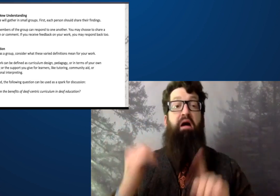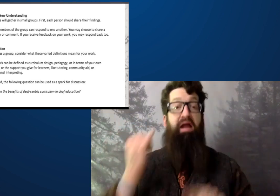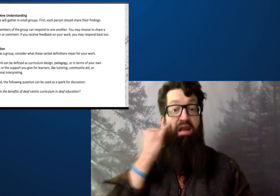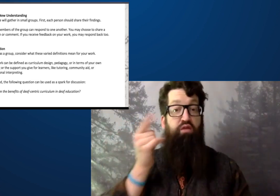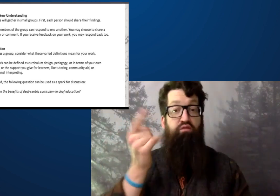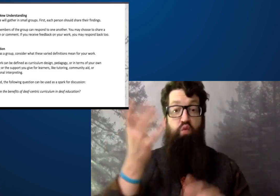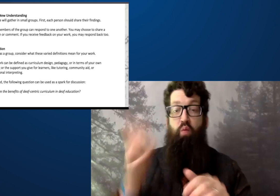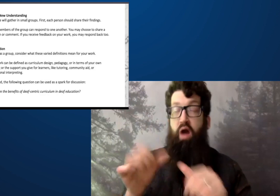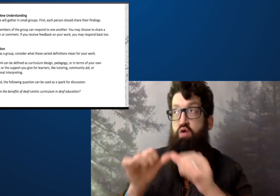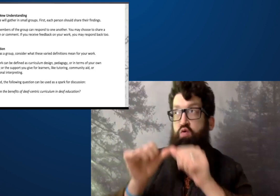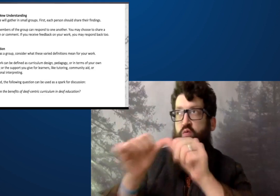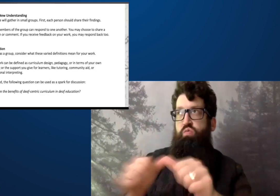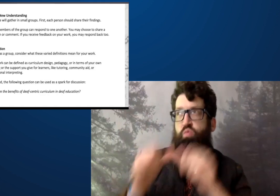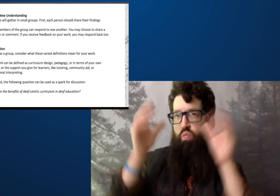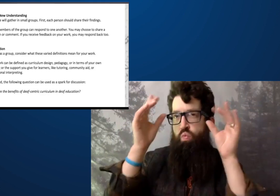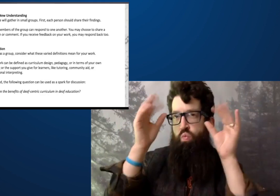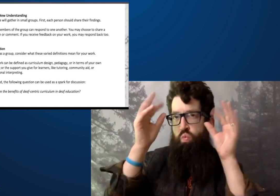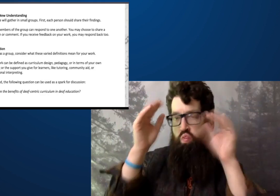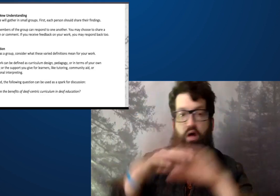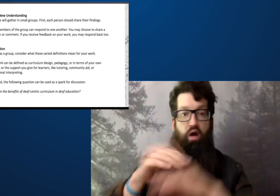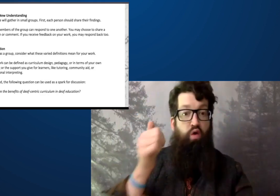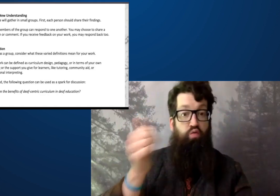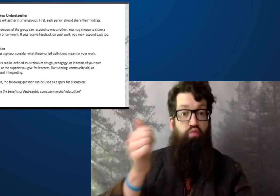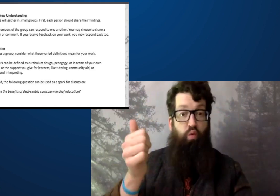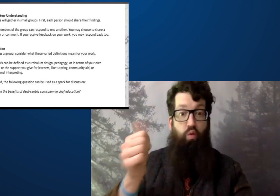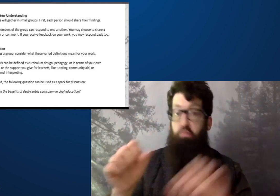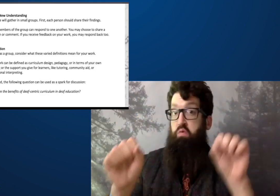I know this is a little bit changed from what was written down in my plan,